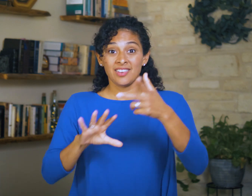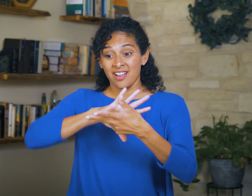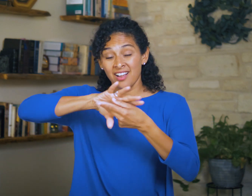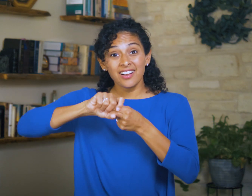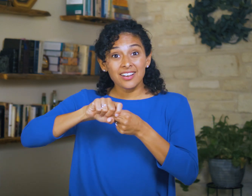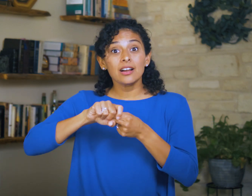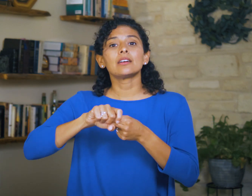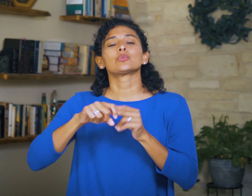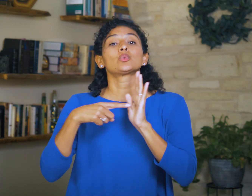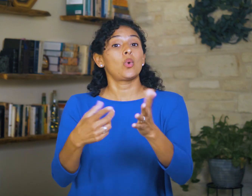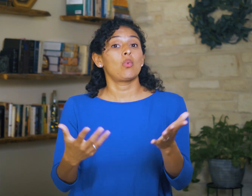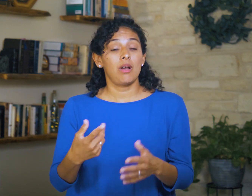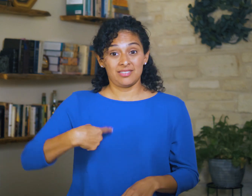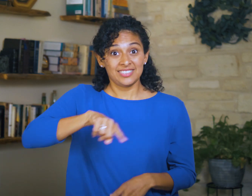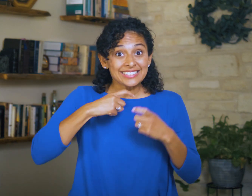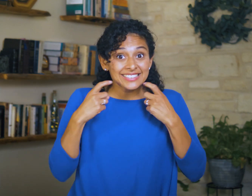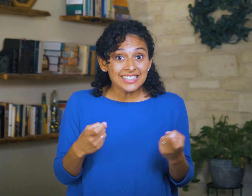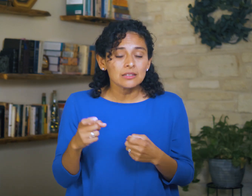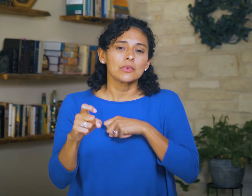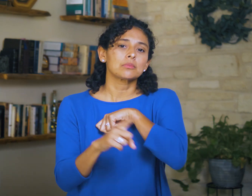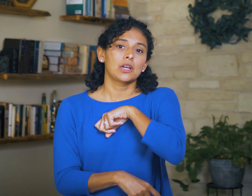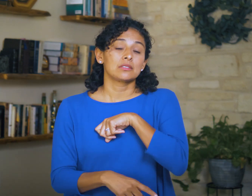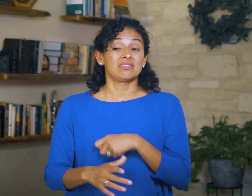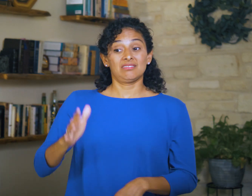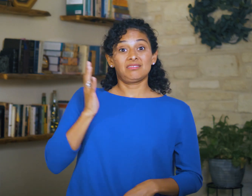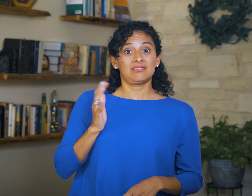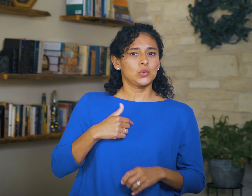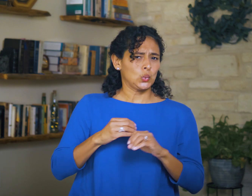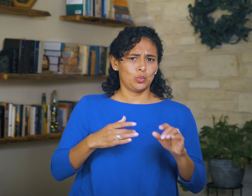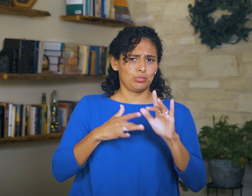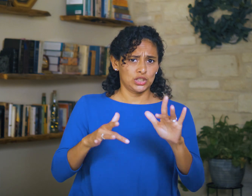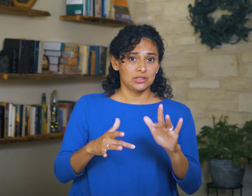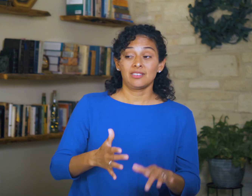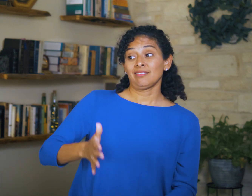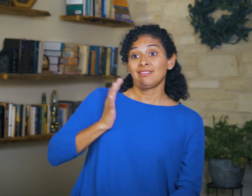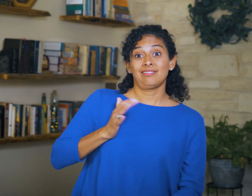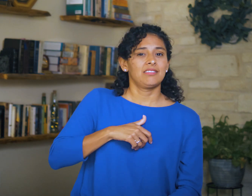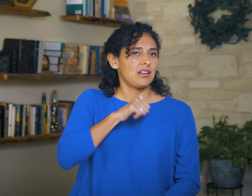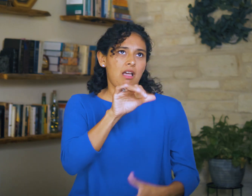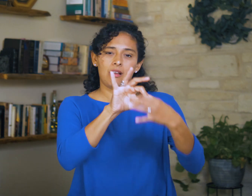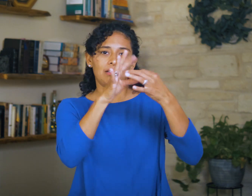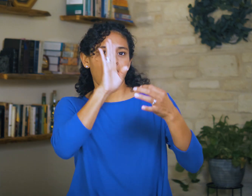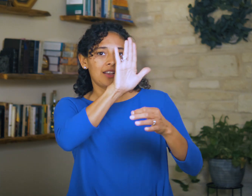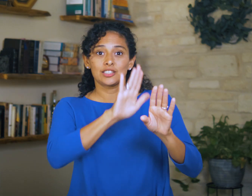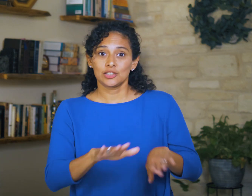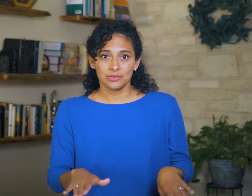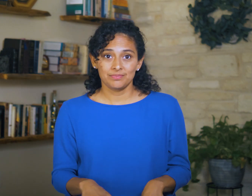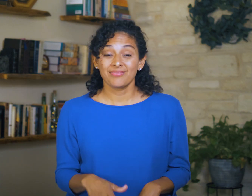Together this reveals that our sins must be punished, we were without mercy, and we were not His children.